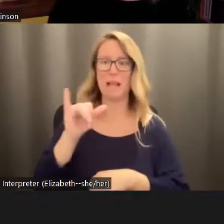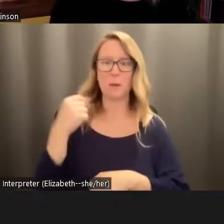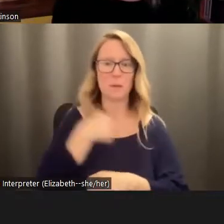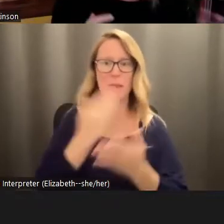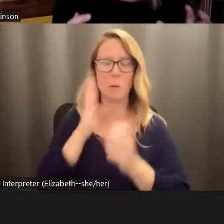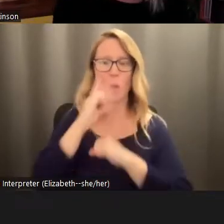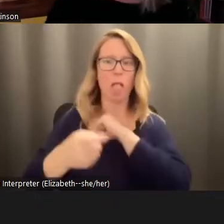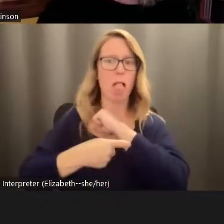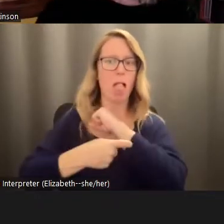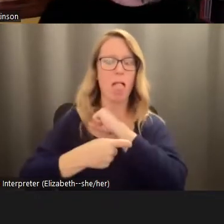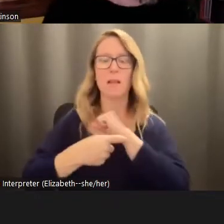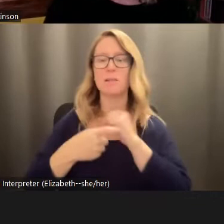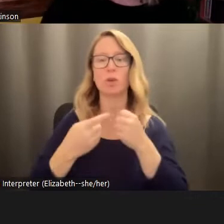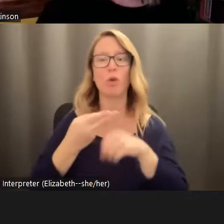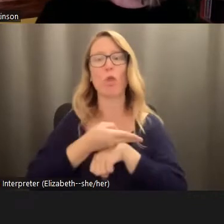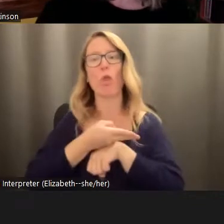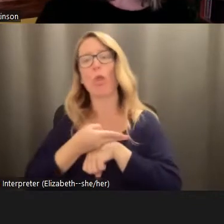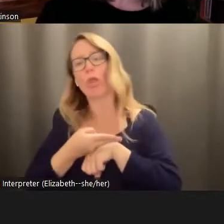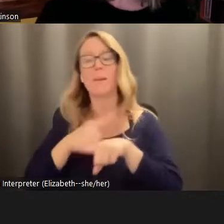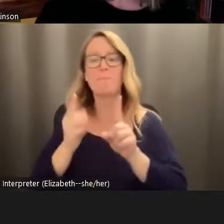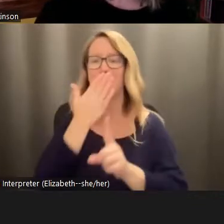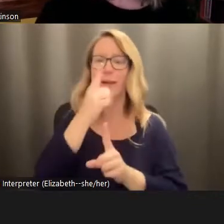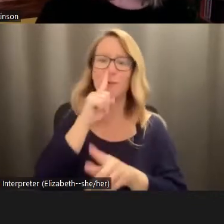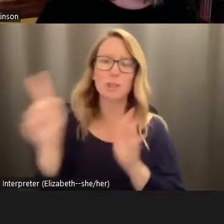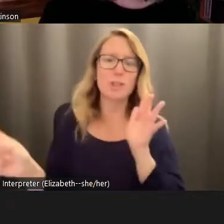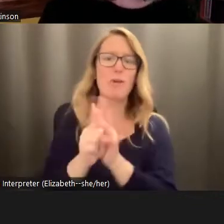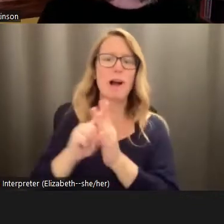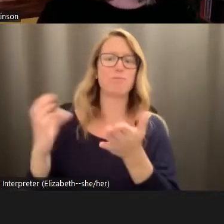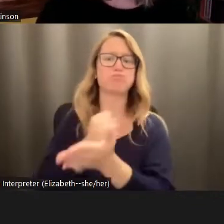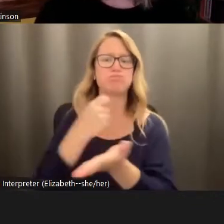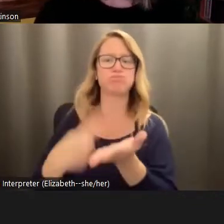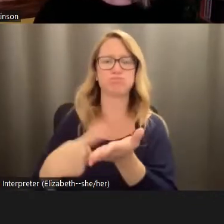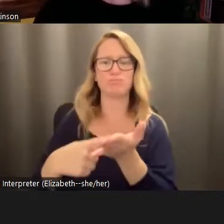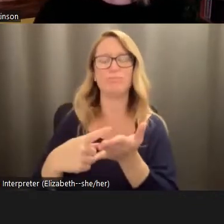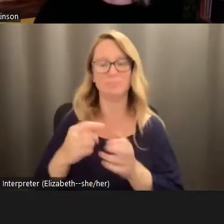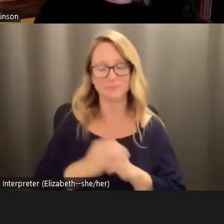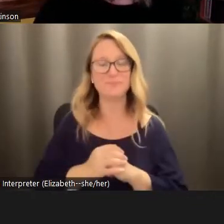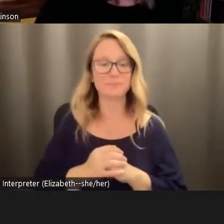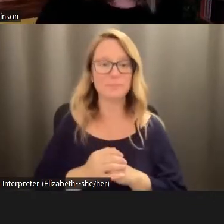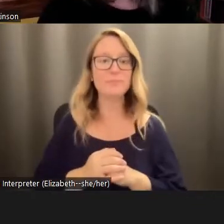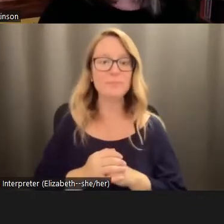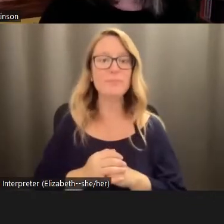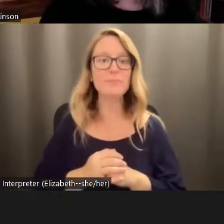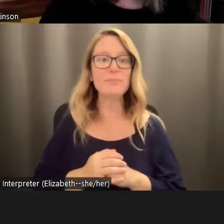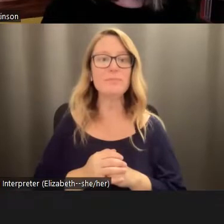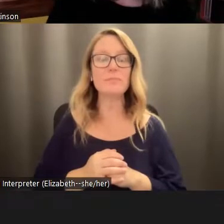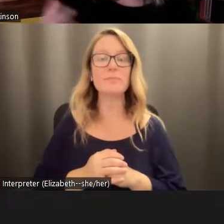kind of roll up on the couch. But thanks for showing up and having this conversation with us instead. And what I'm going to